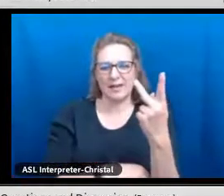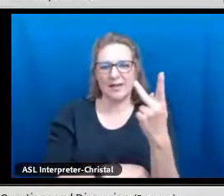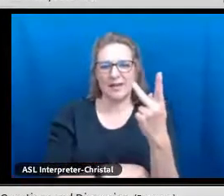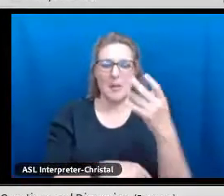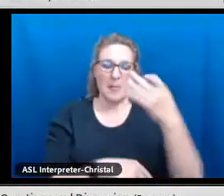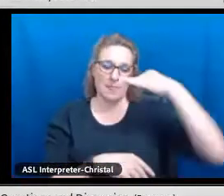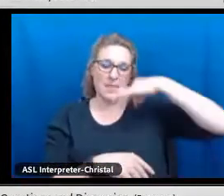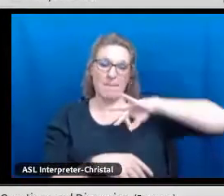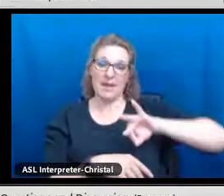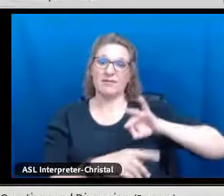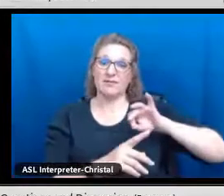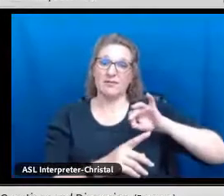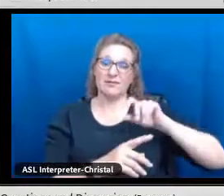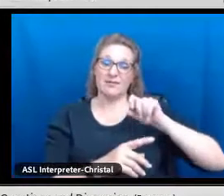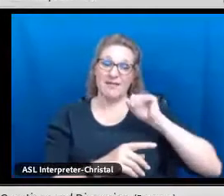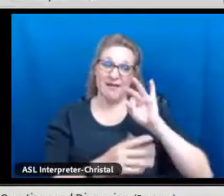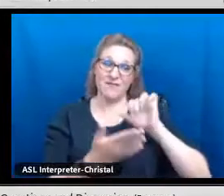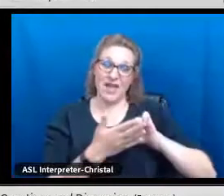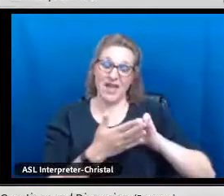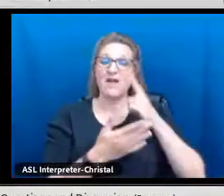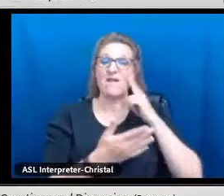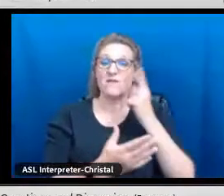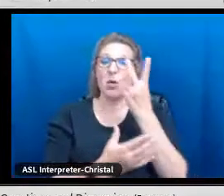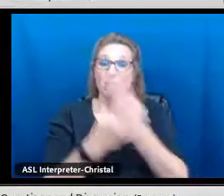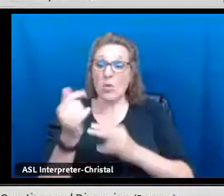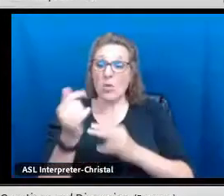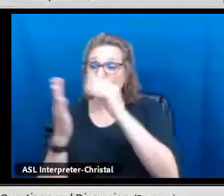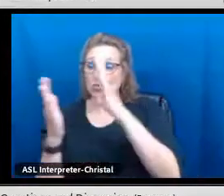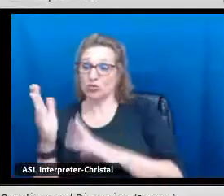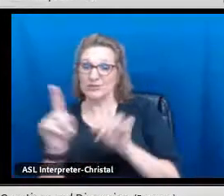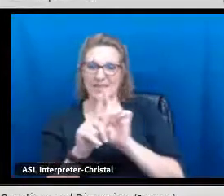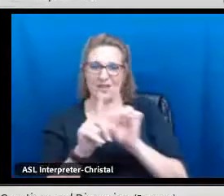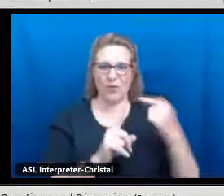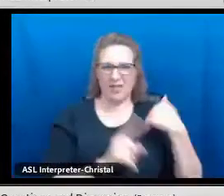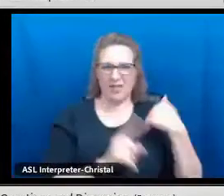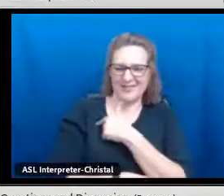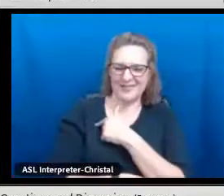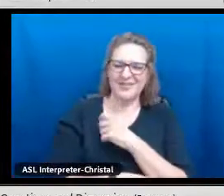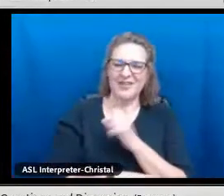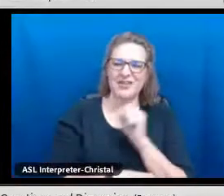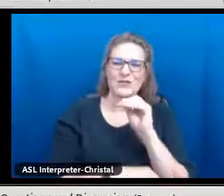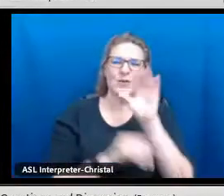in the field with us at Albuquerque Public Schools, and so we are definitely seeing the